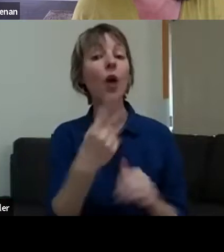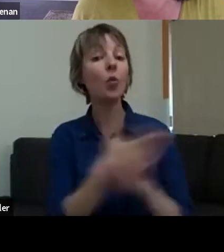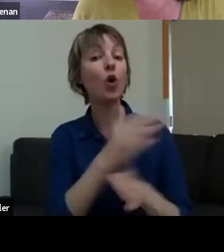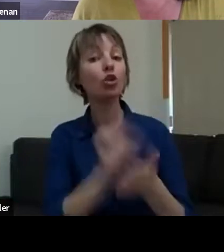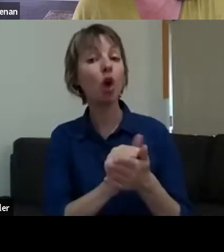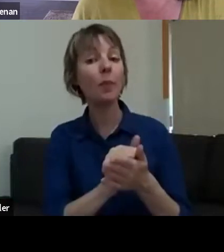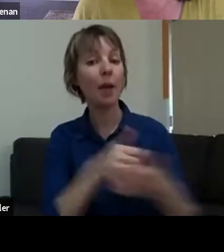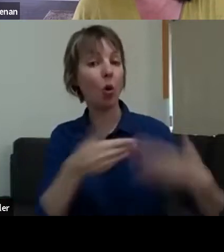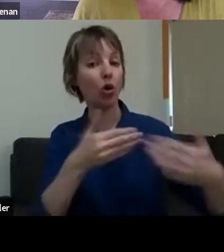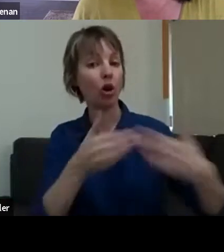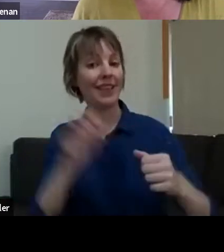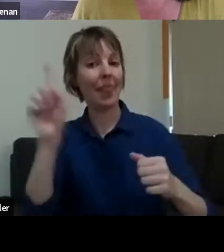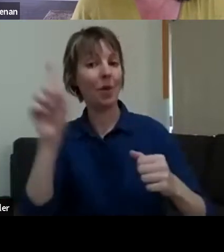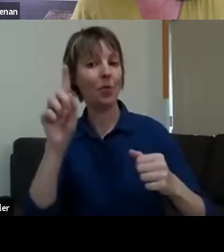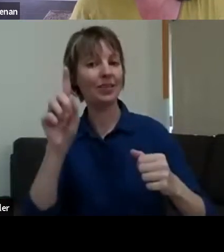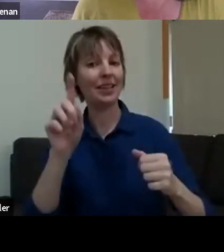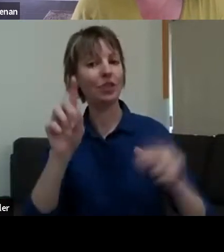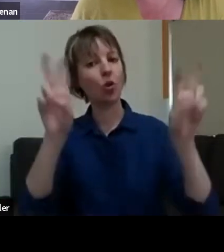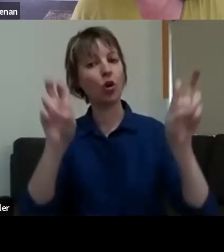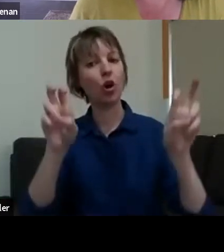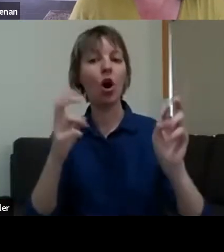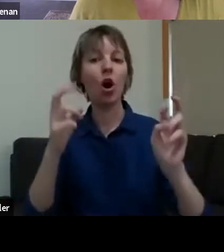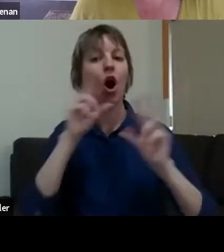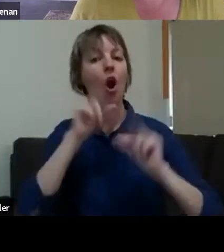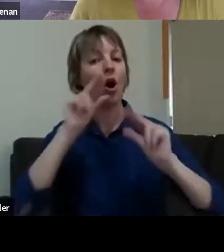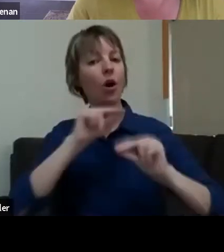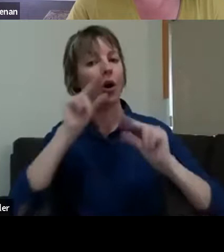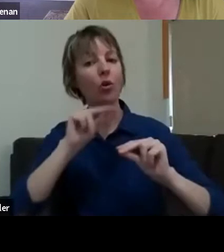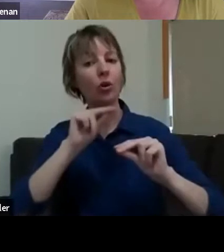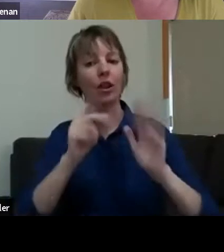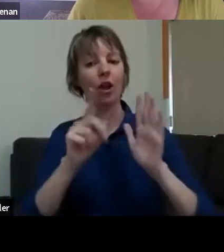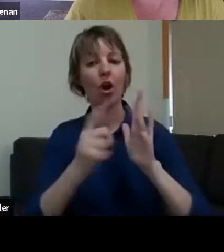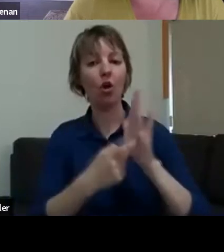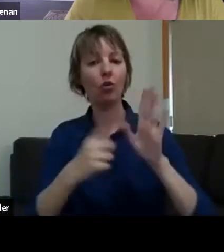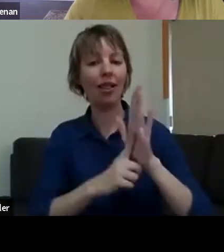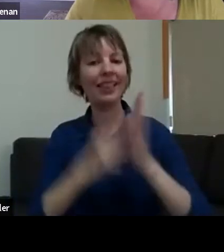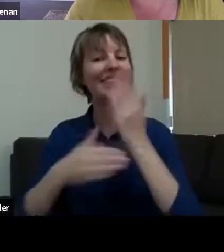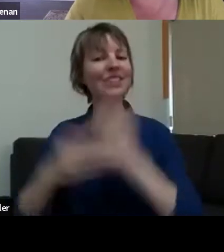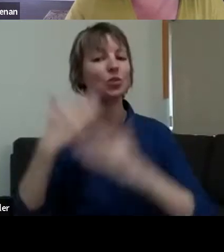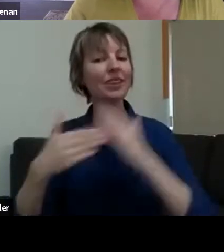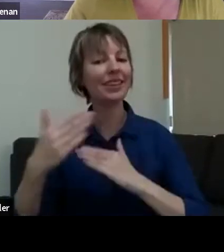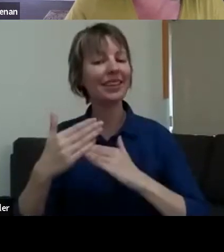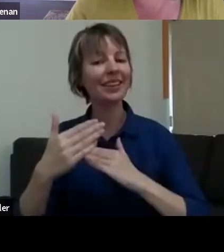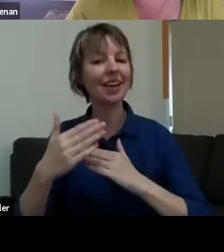history workshop so people can learn how to capture the stories from the fire and the aftermath with family members, but recognising that's